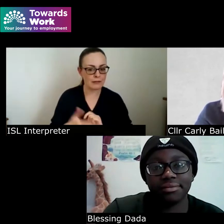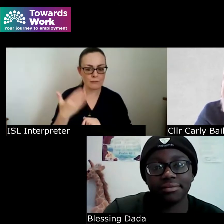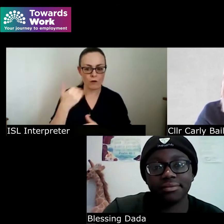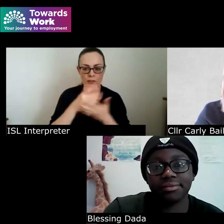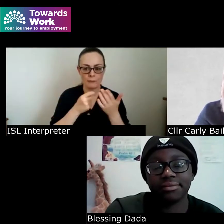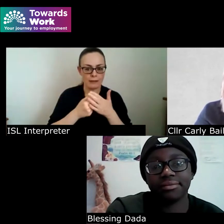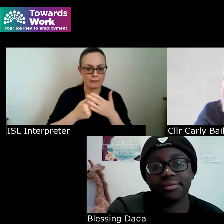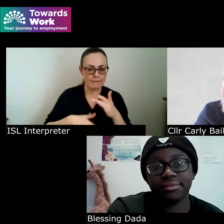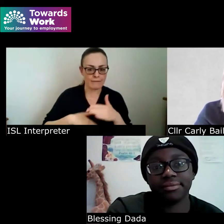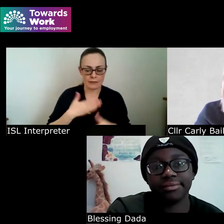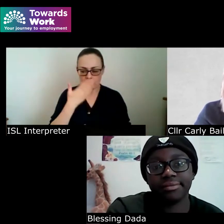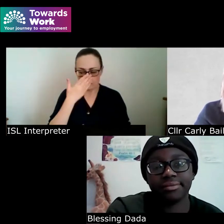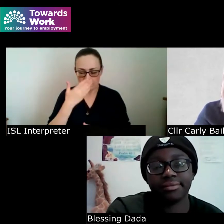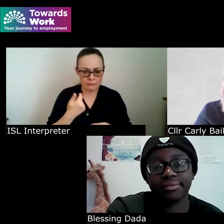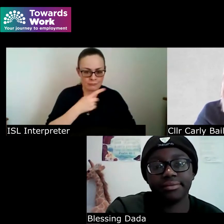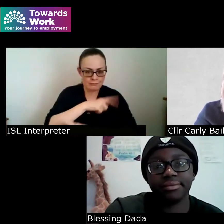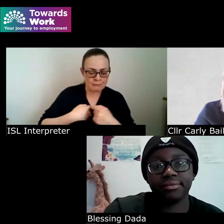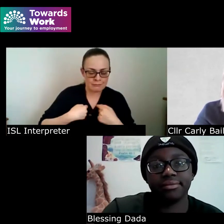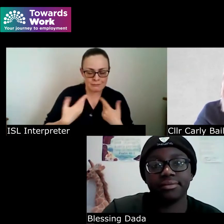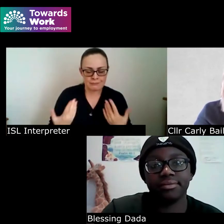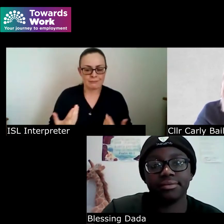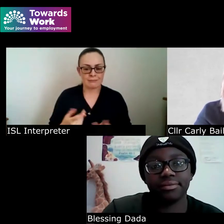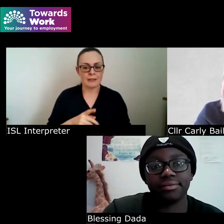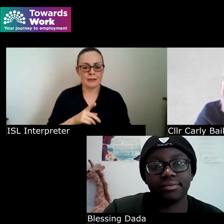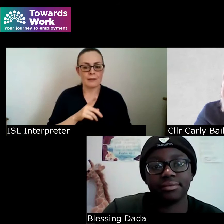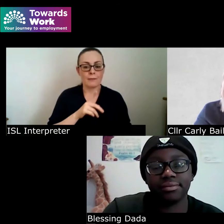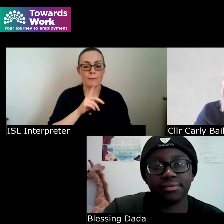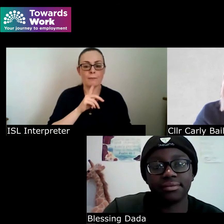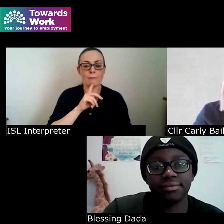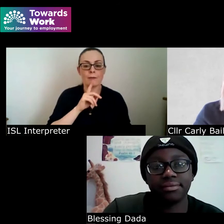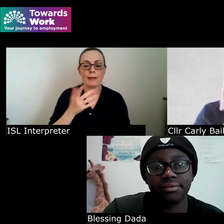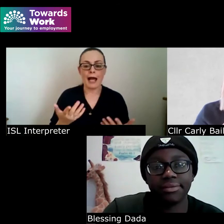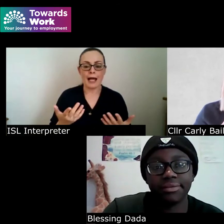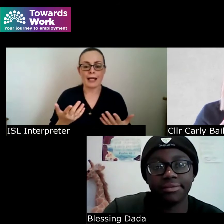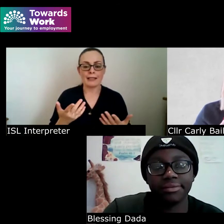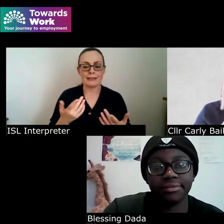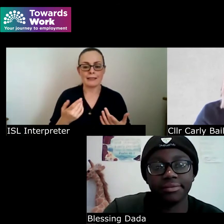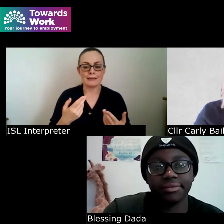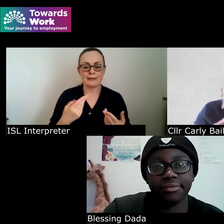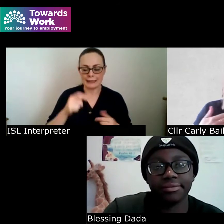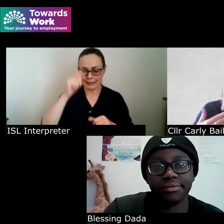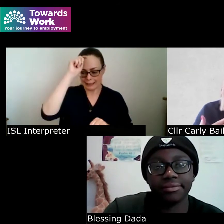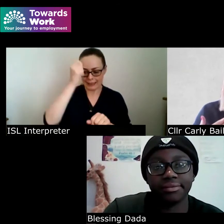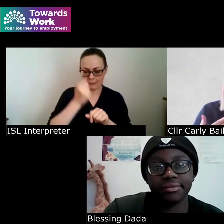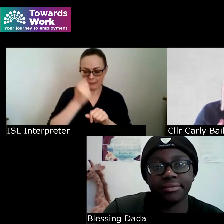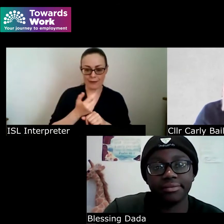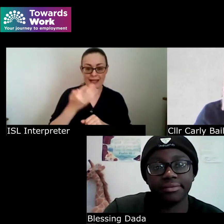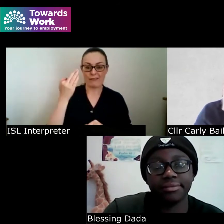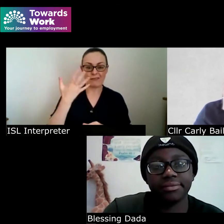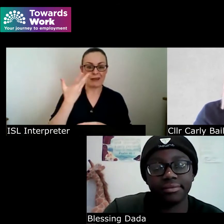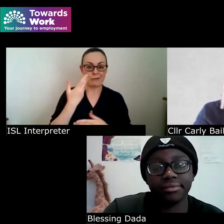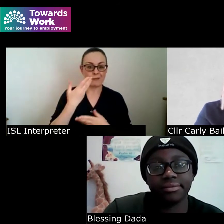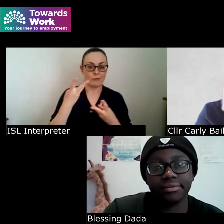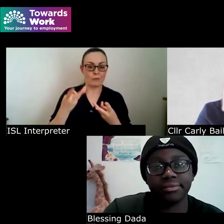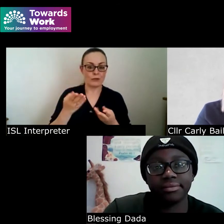um and you know how would that impact me if I’m saying running for election or trying to get into